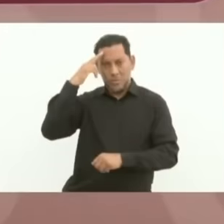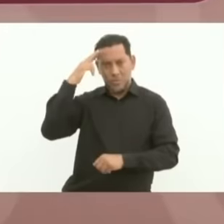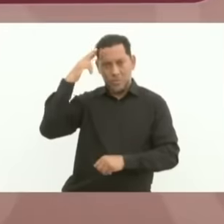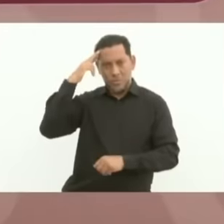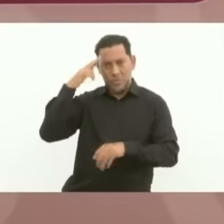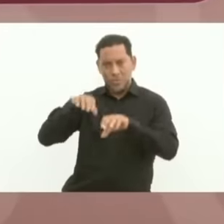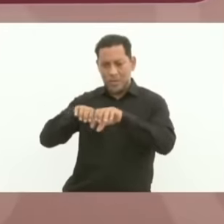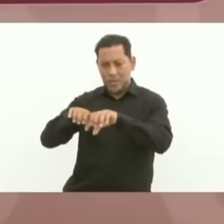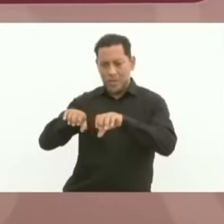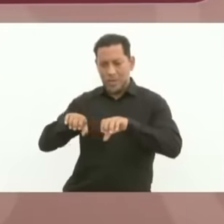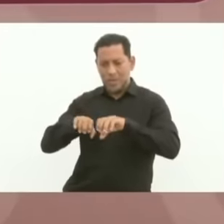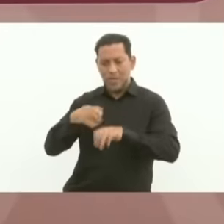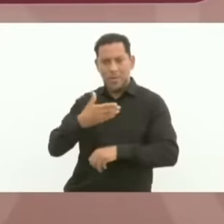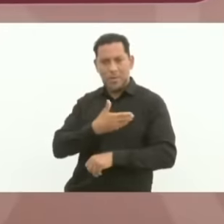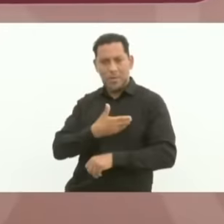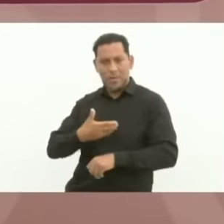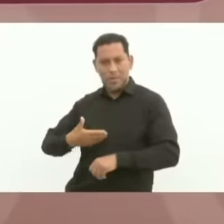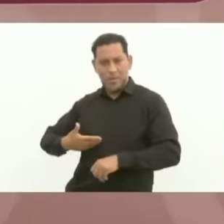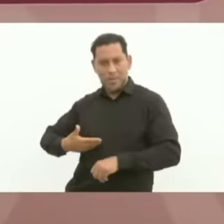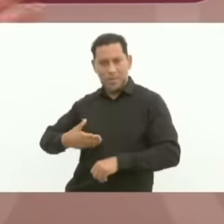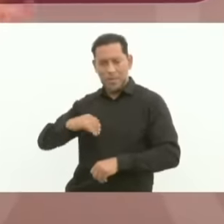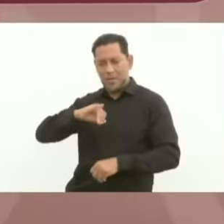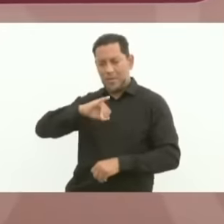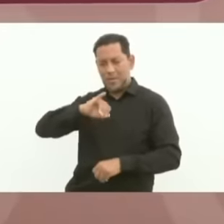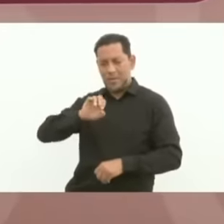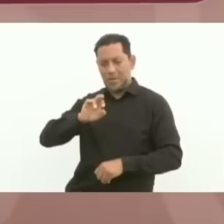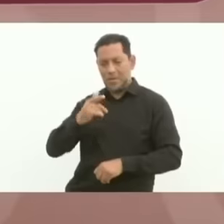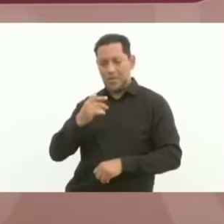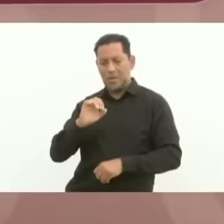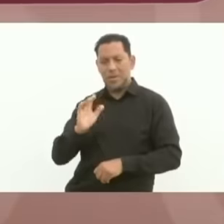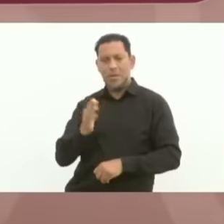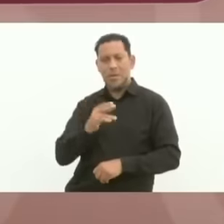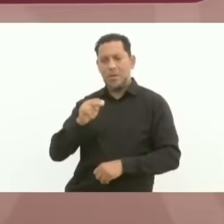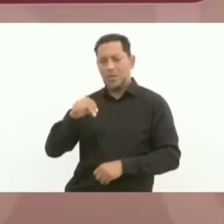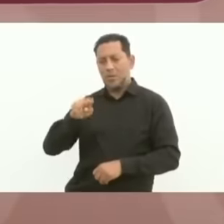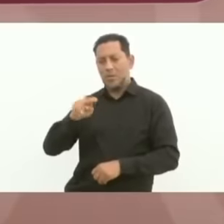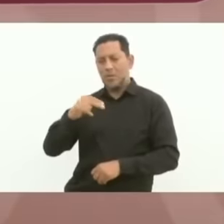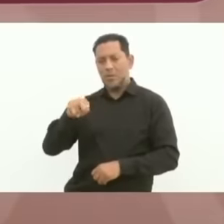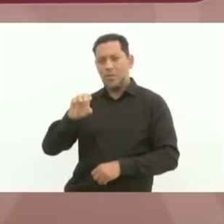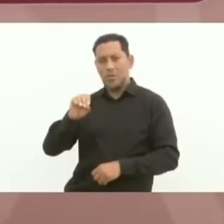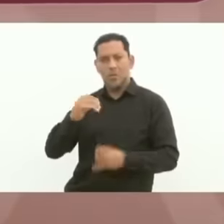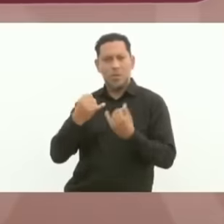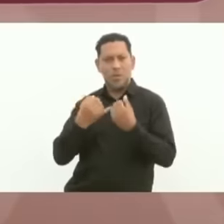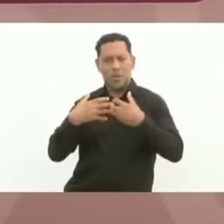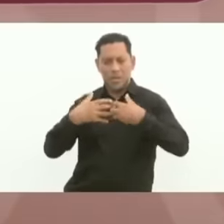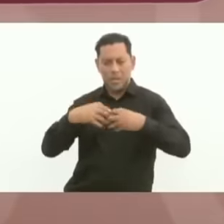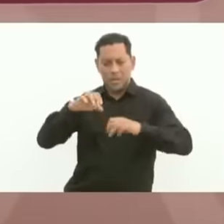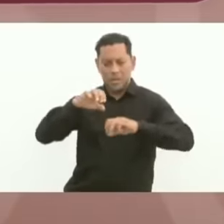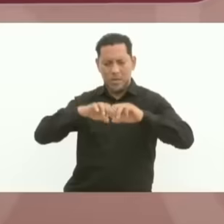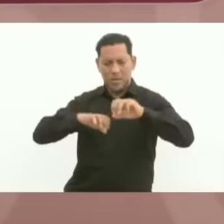with the companies that participated and above all with